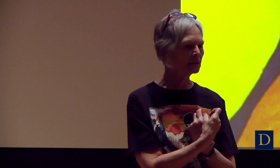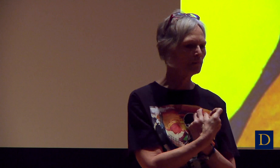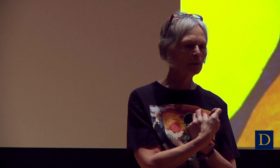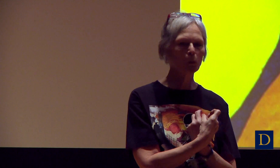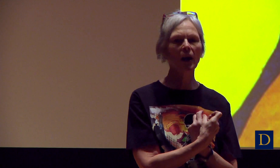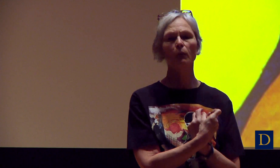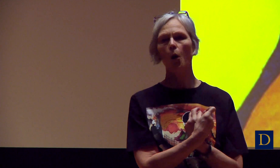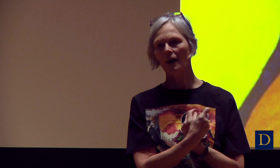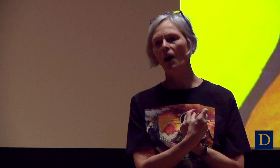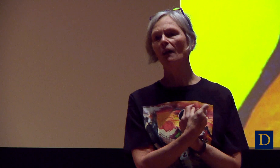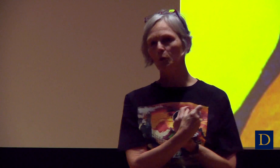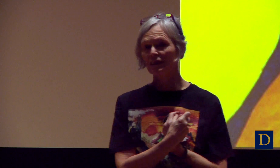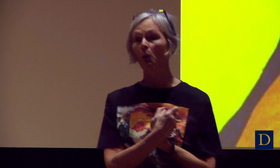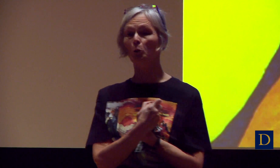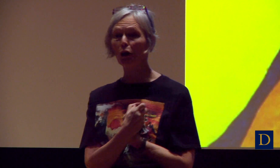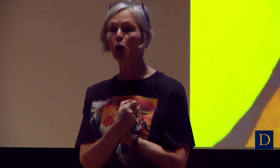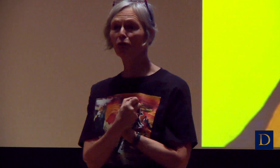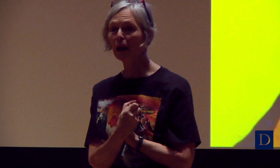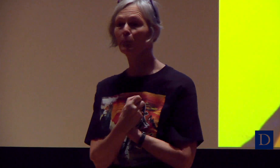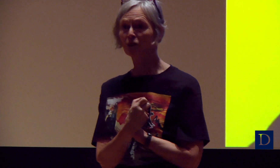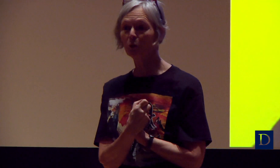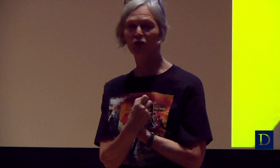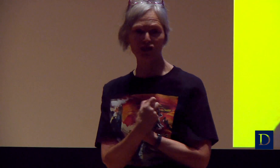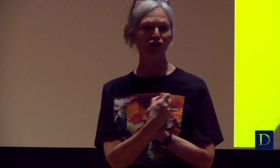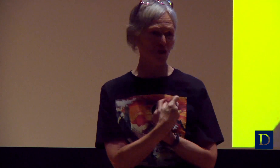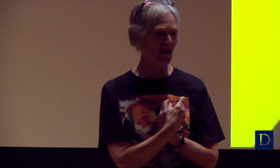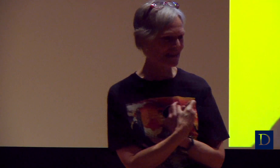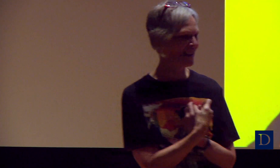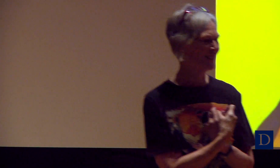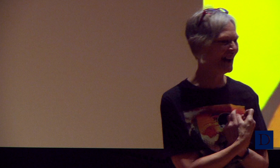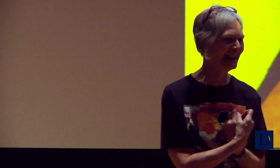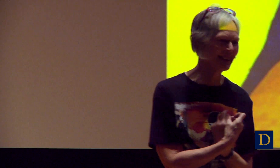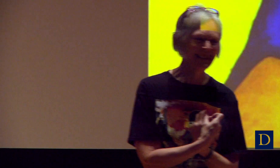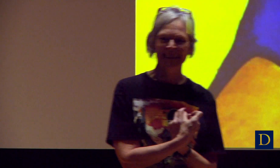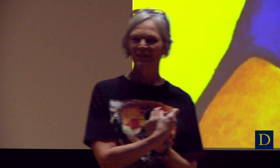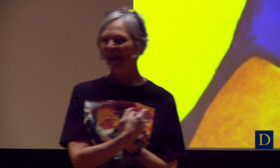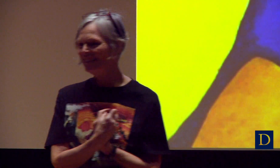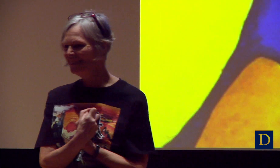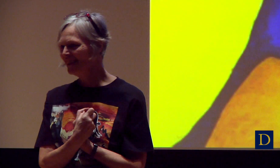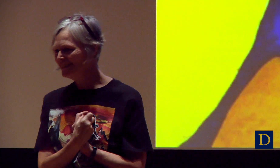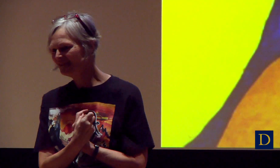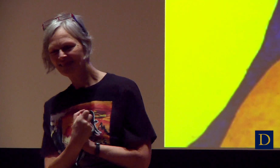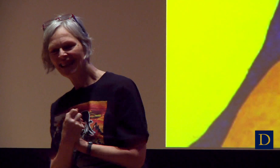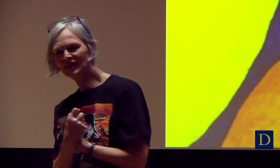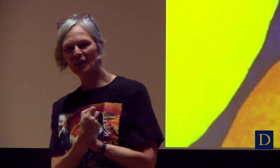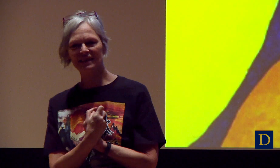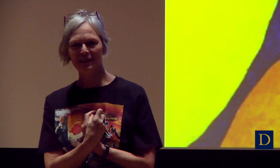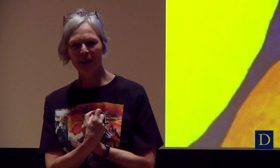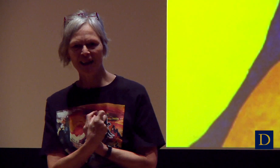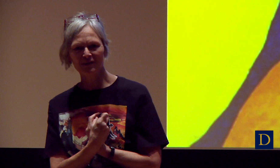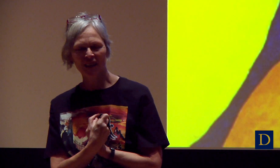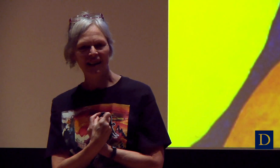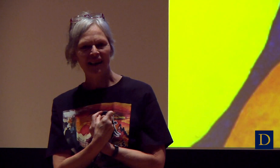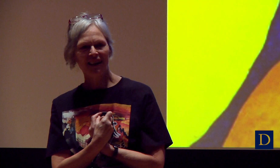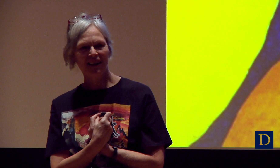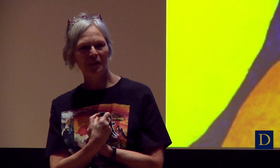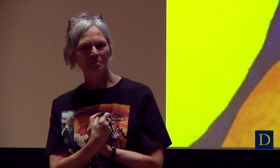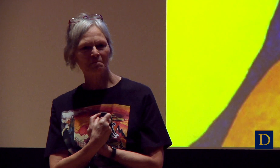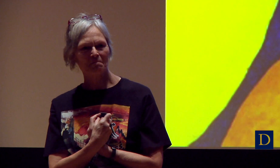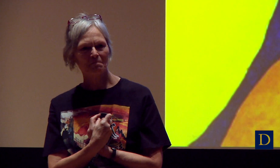Some people have walked off with some real famous musician drawings that way. But, you know, that’s what it’s about.